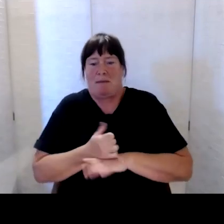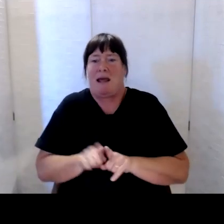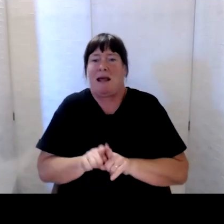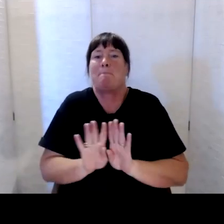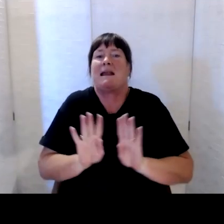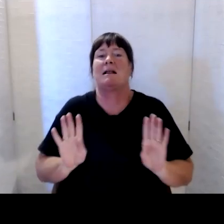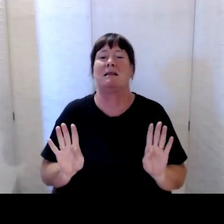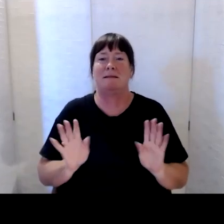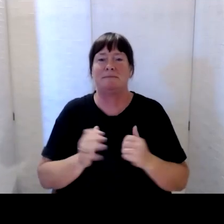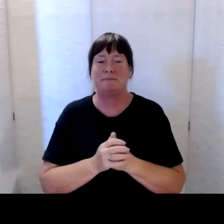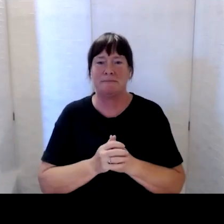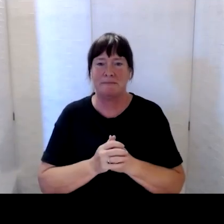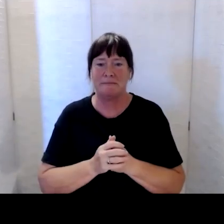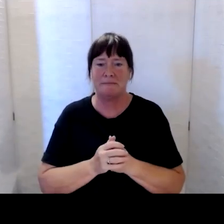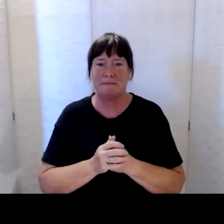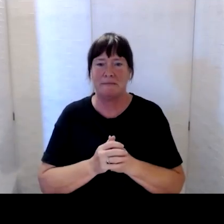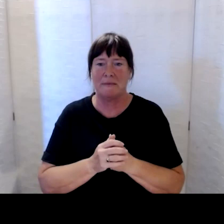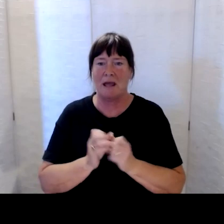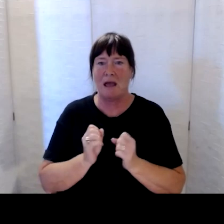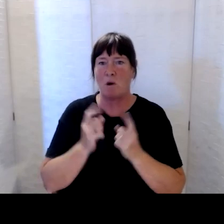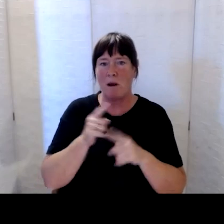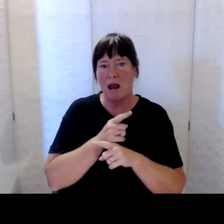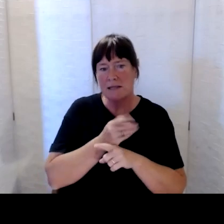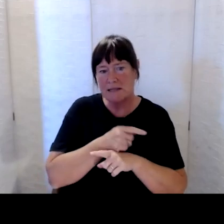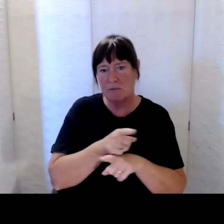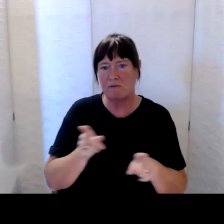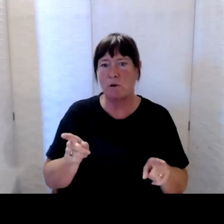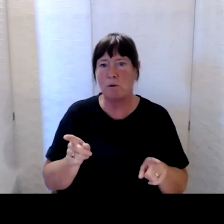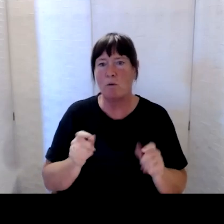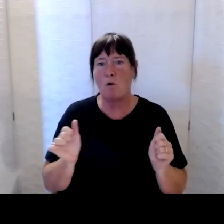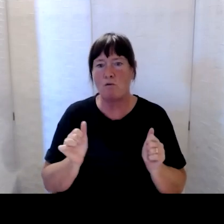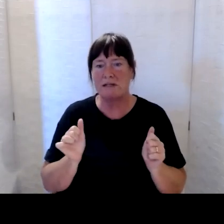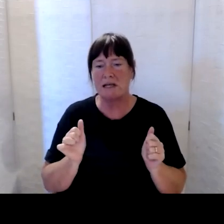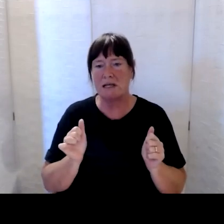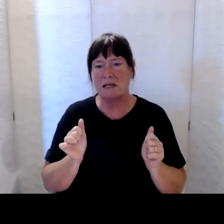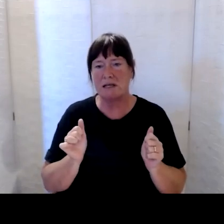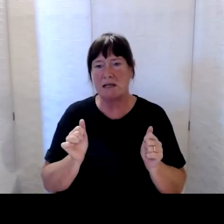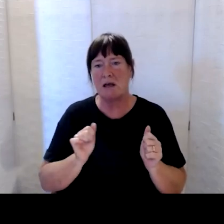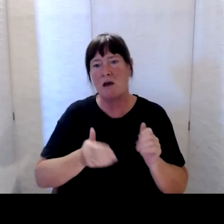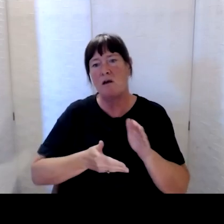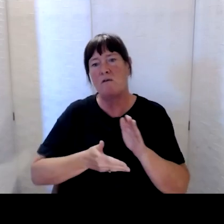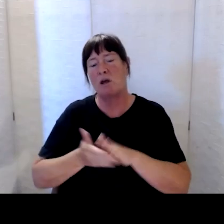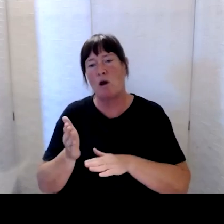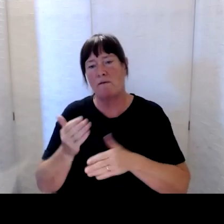I’m very conscious that some of you may have been attending the almost daily meetings that Brian has been having